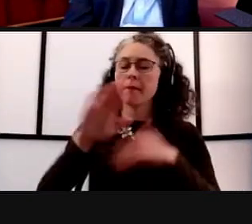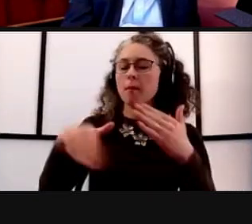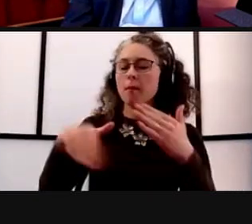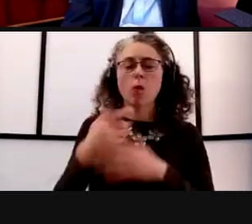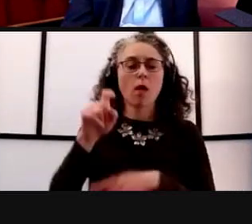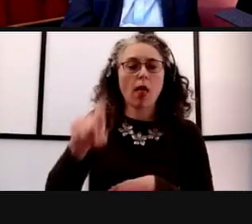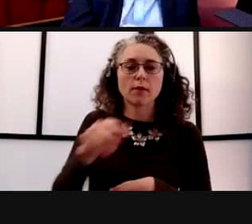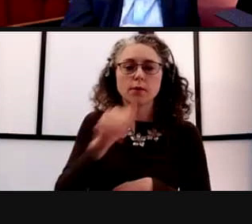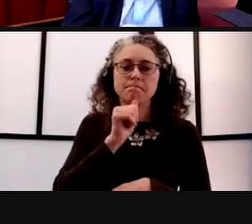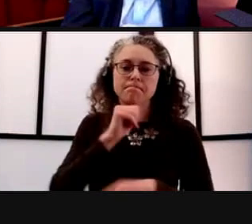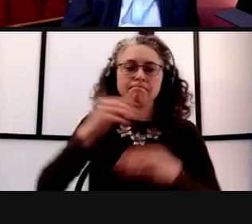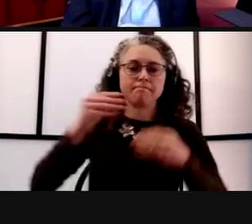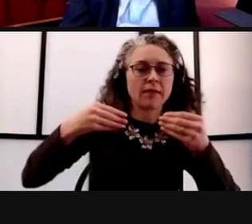a little bit flexible and nimble.